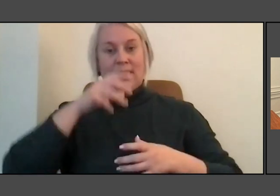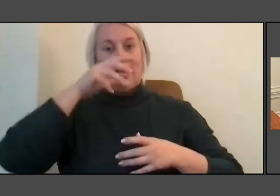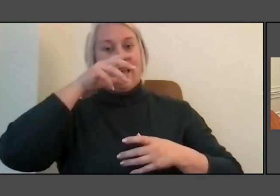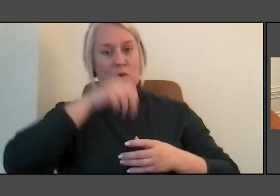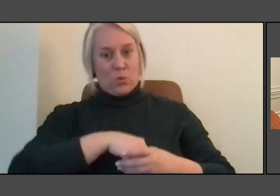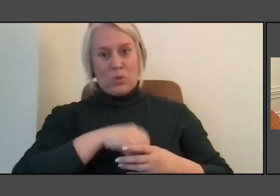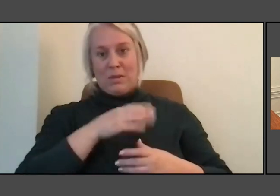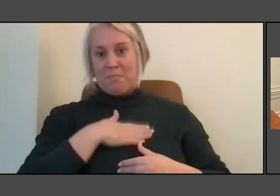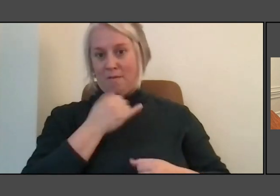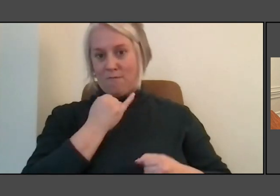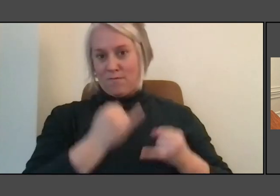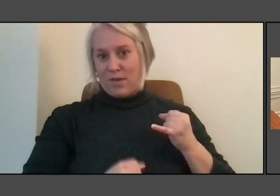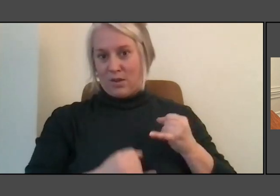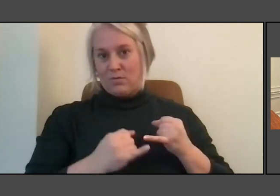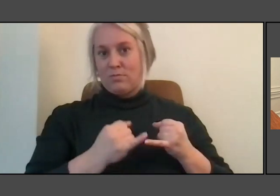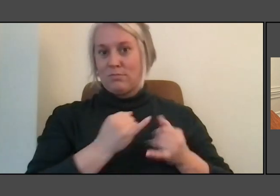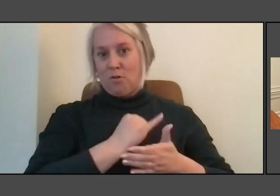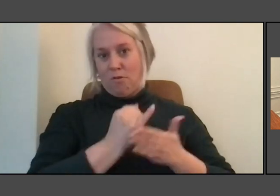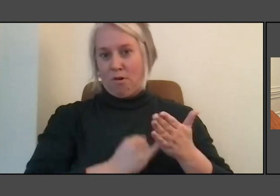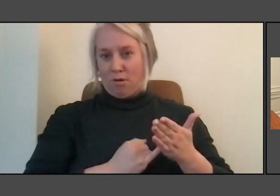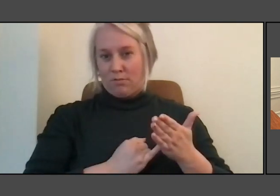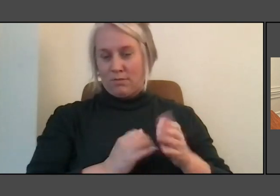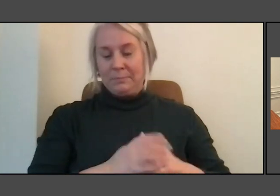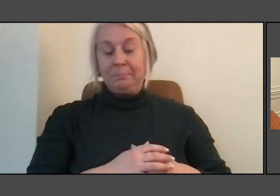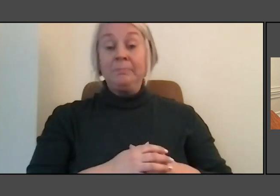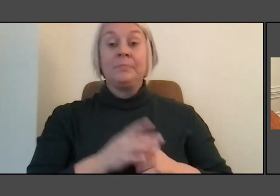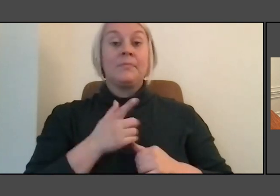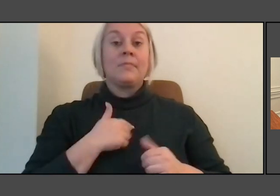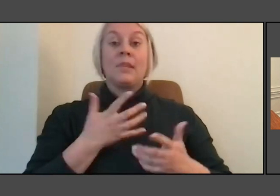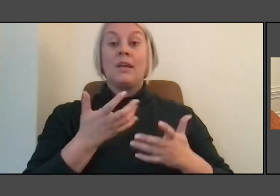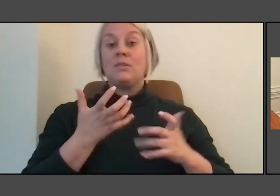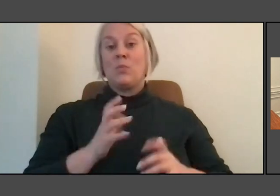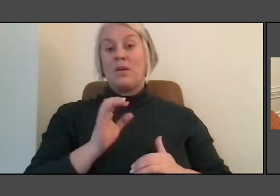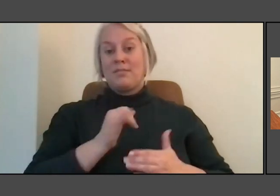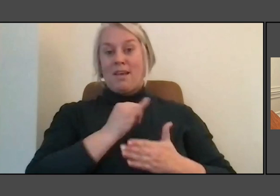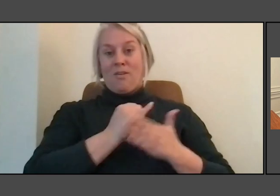But because I didn't want to just have this piece be about the past, what was lost.